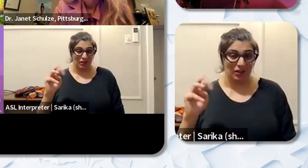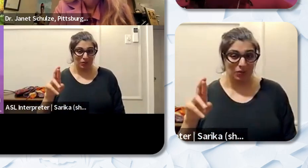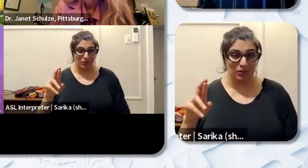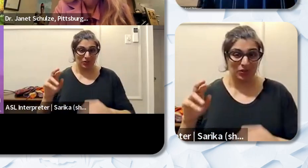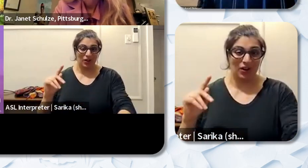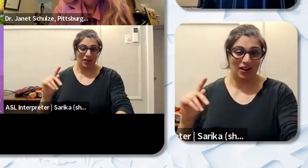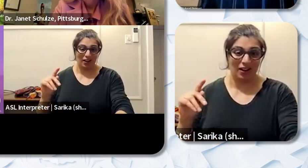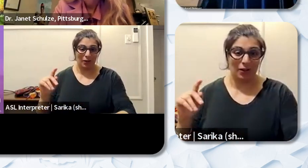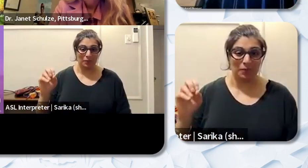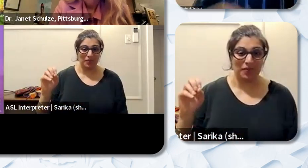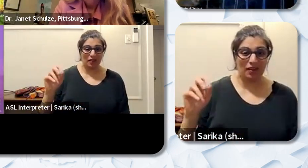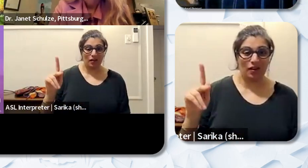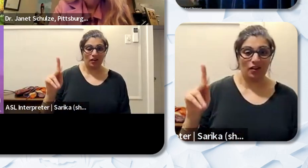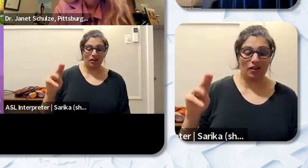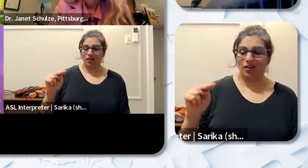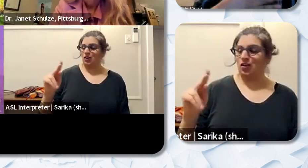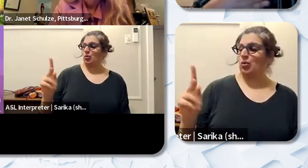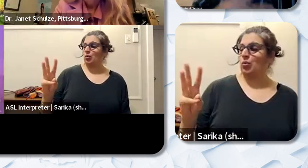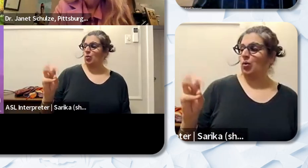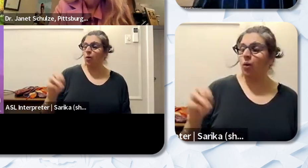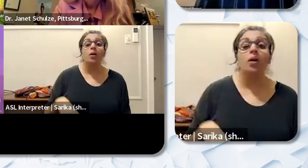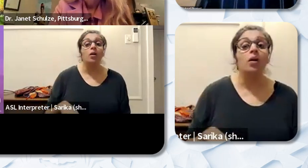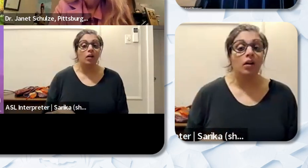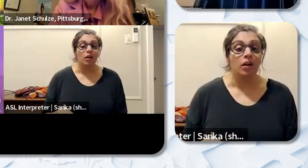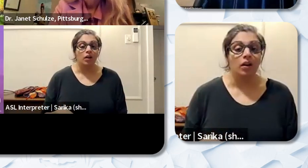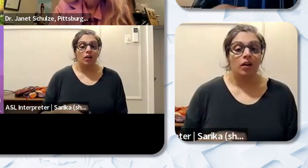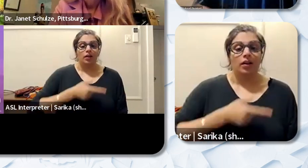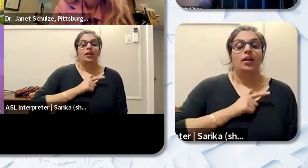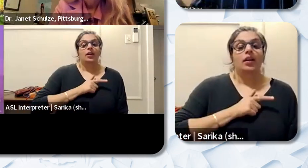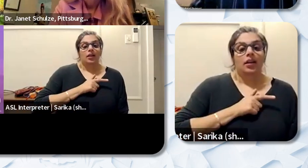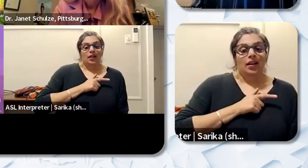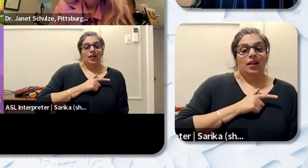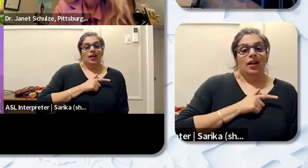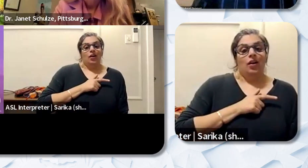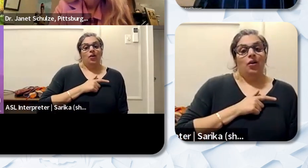Brandon Okonkwo: Yeah my unfortunately my background isn't as extensive as my fellow